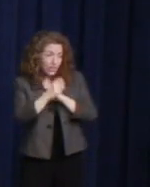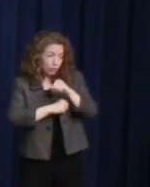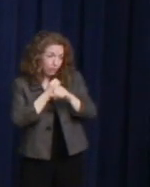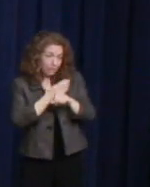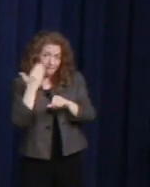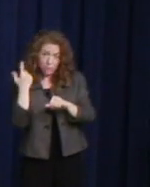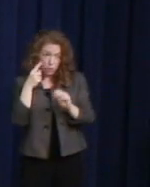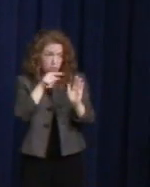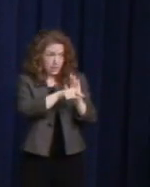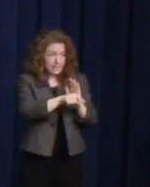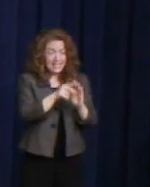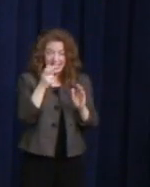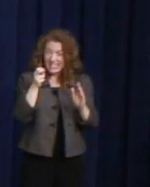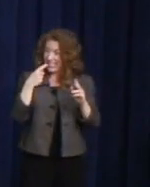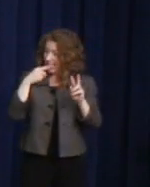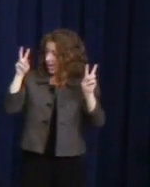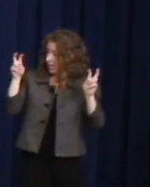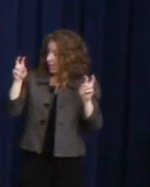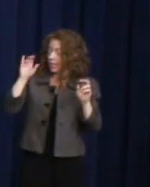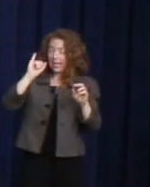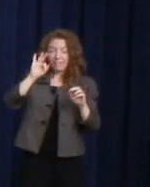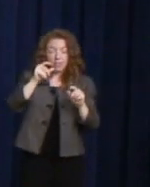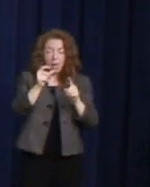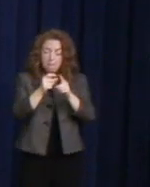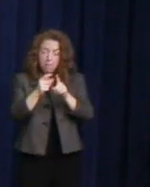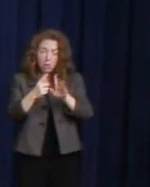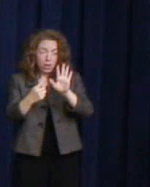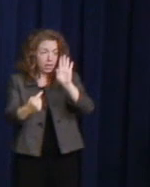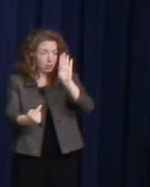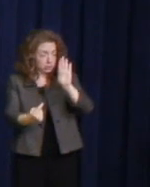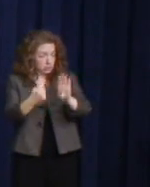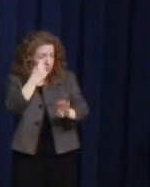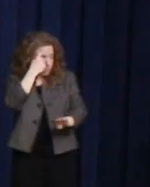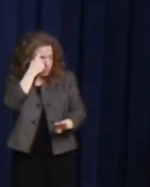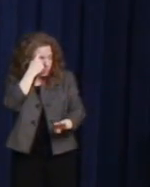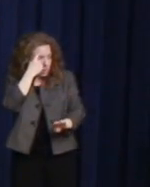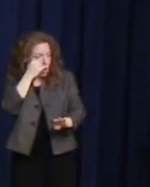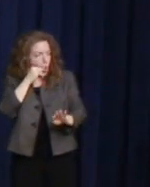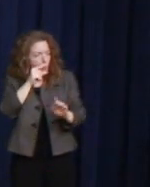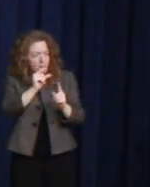should enter my brain, let that bullet destroy every closet door."